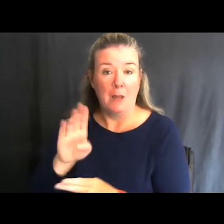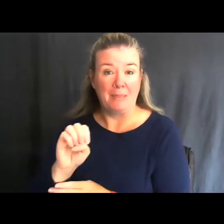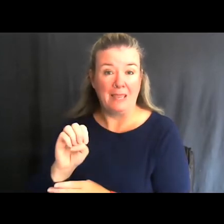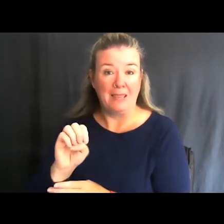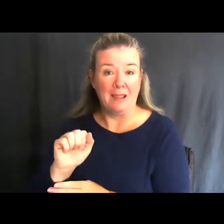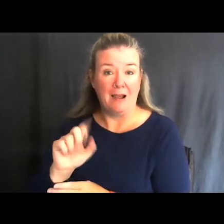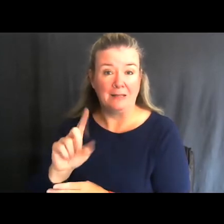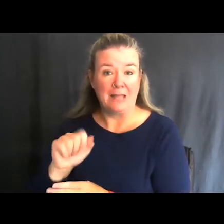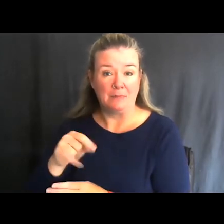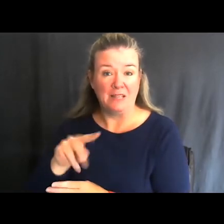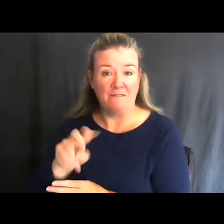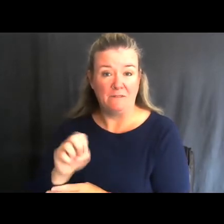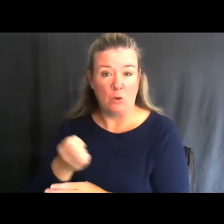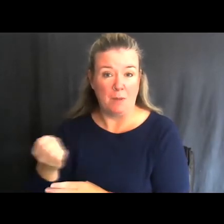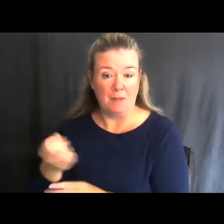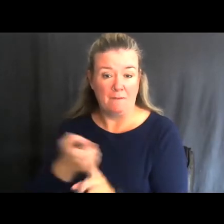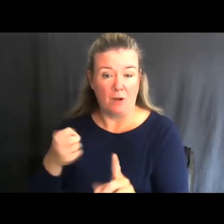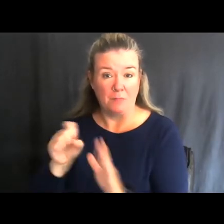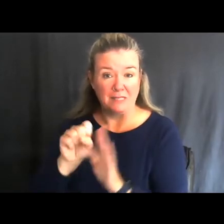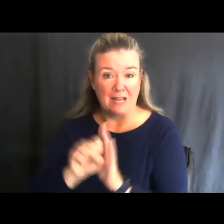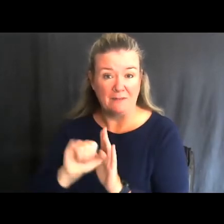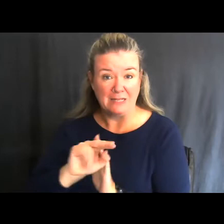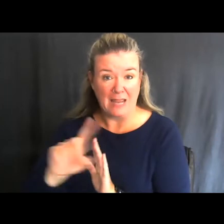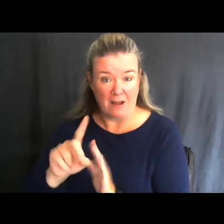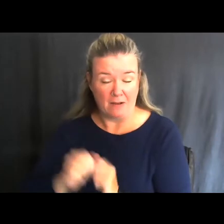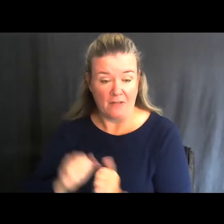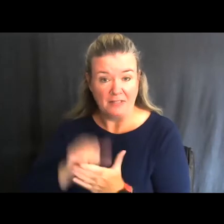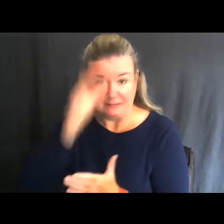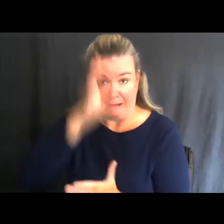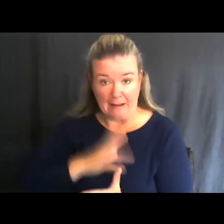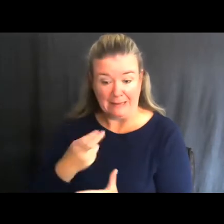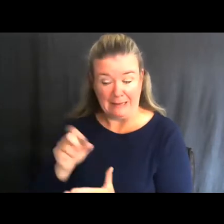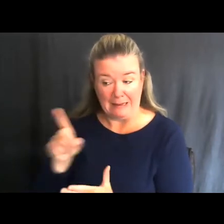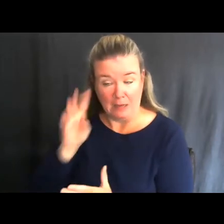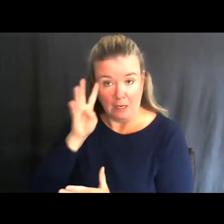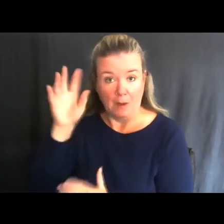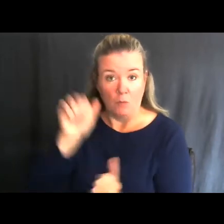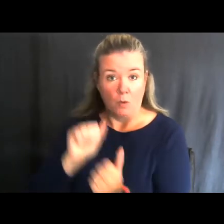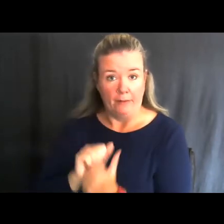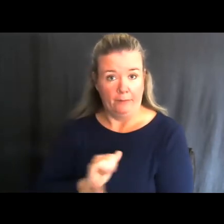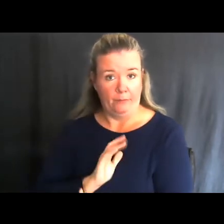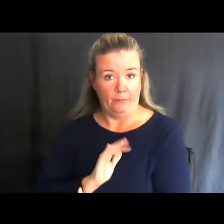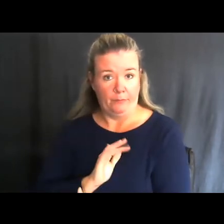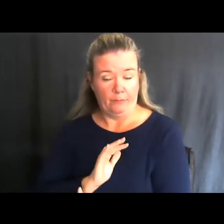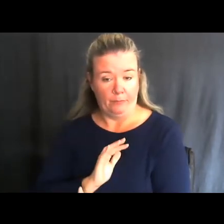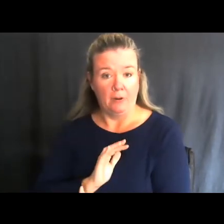of Indiana. This guy came up with a unit. He outfits wheelchairs with it.